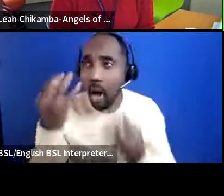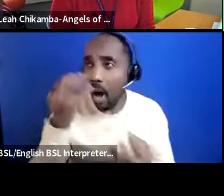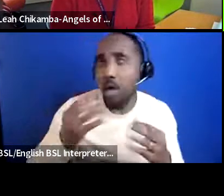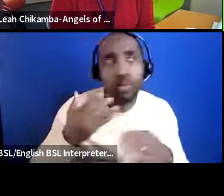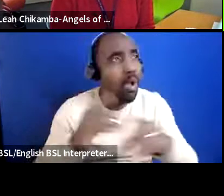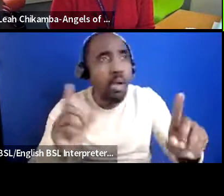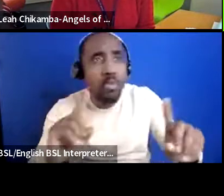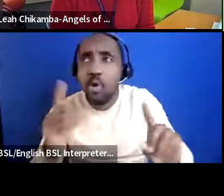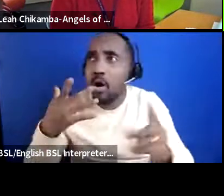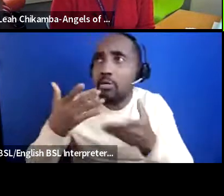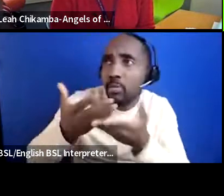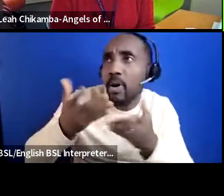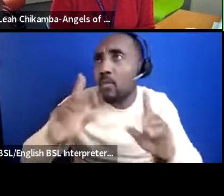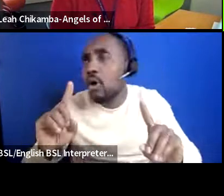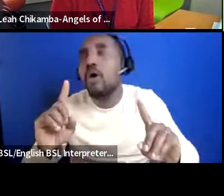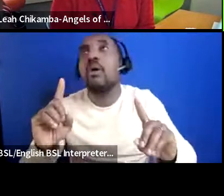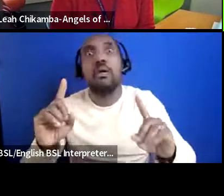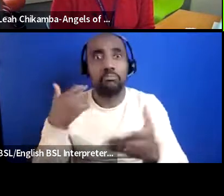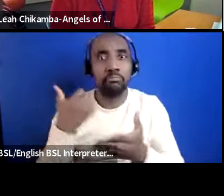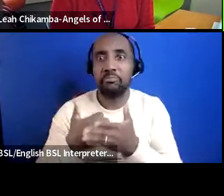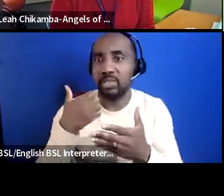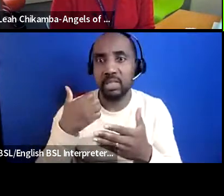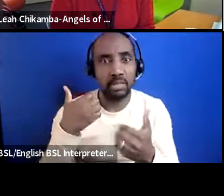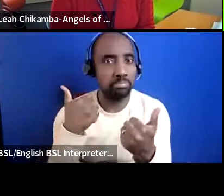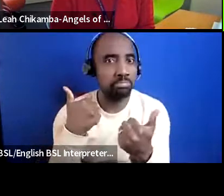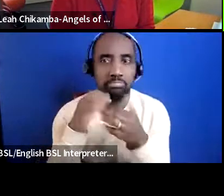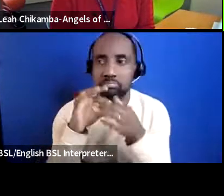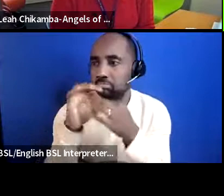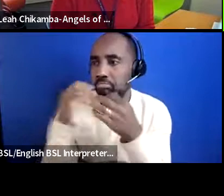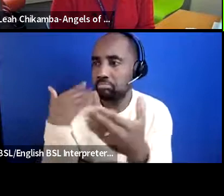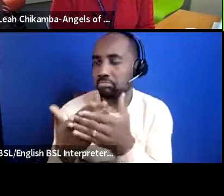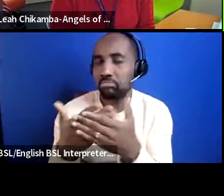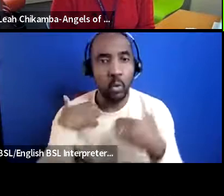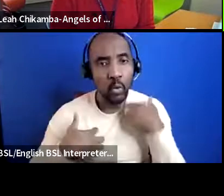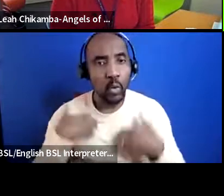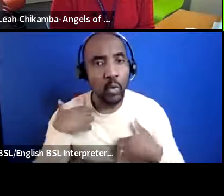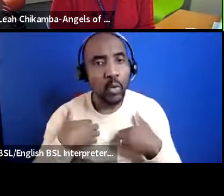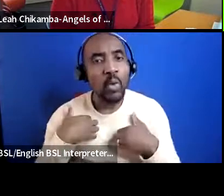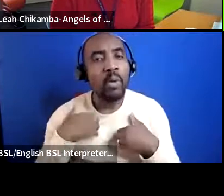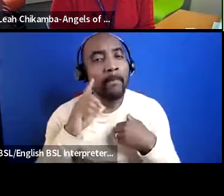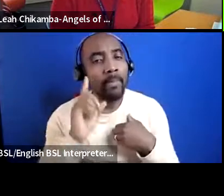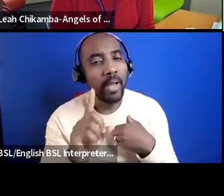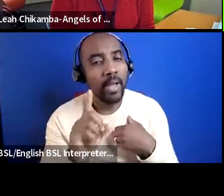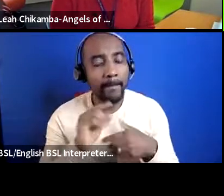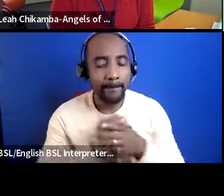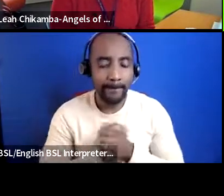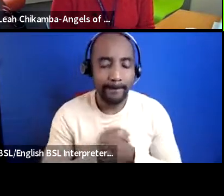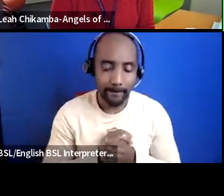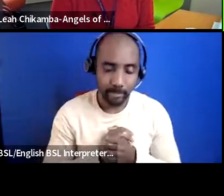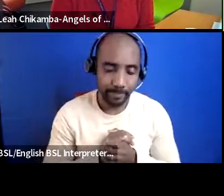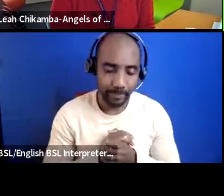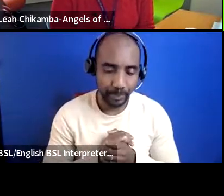which is which is great which is fantastic and exciting but also kind of being able to manage